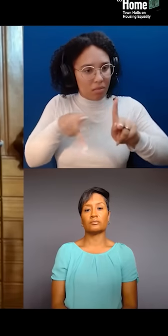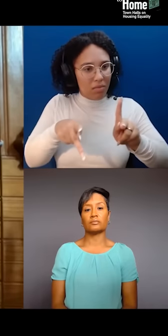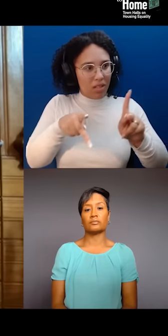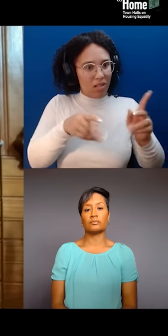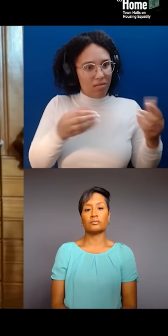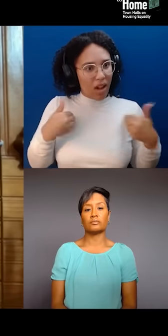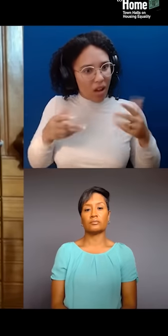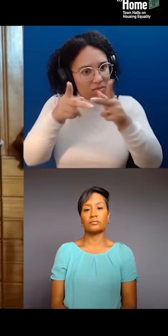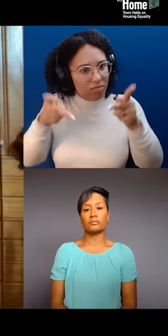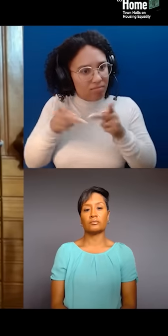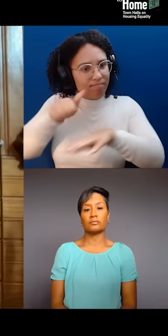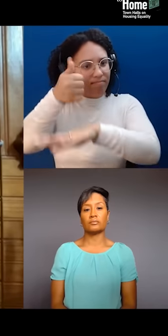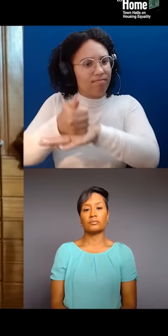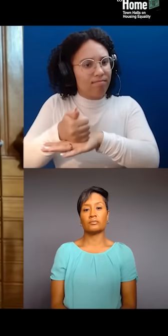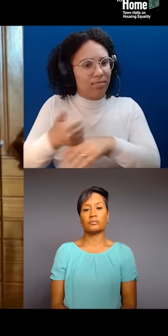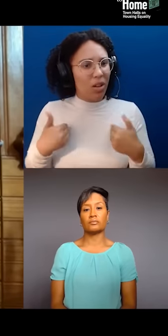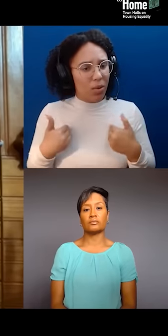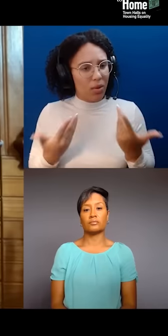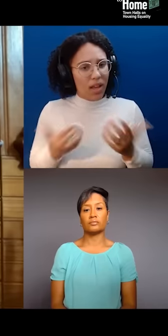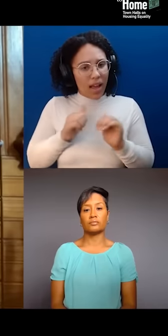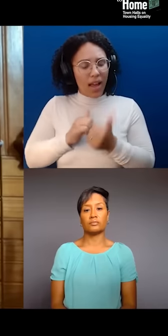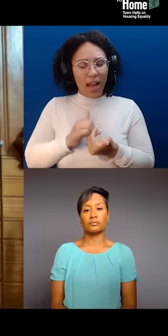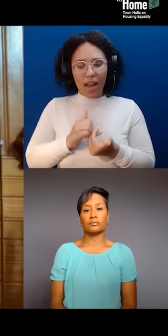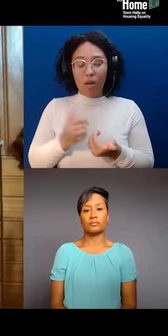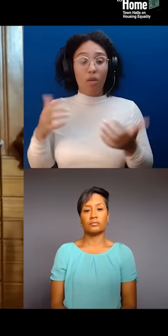as we have a residency program, a fellowship program.